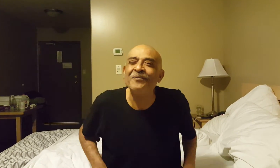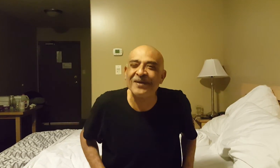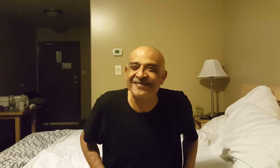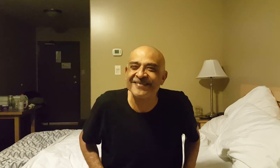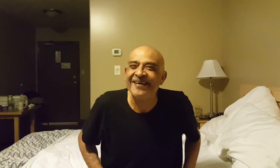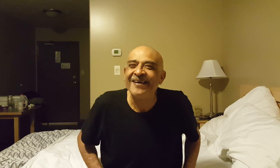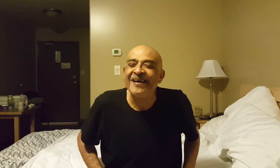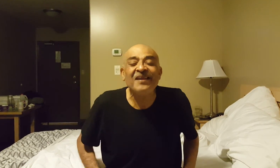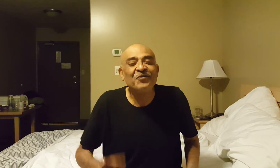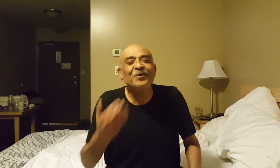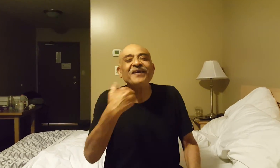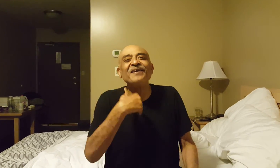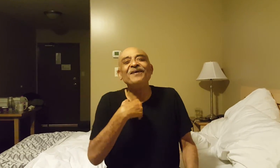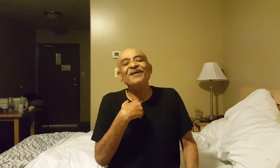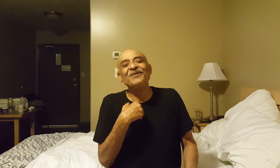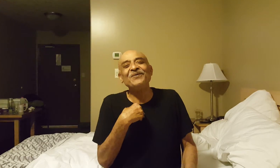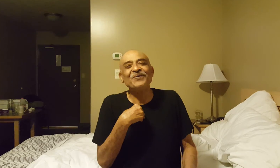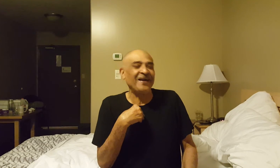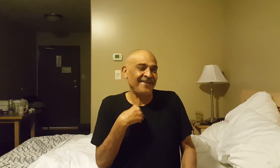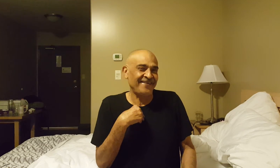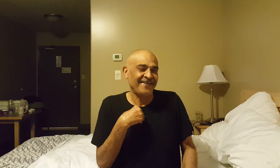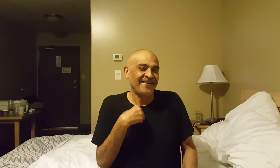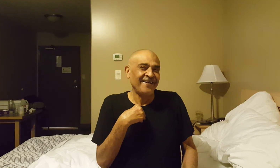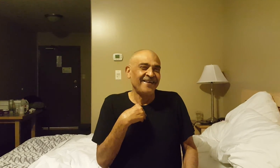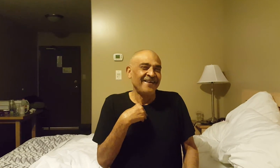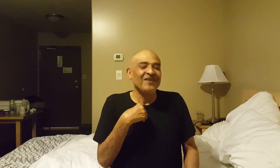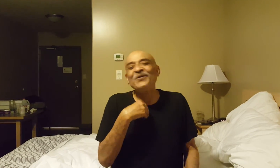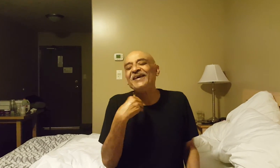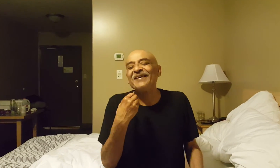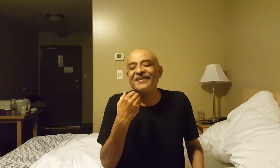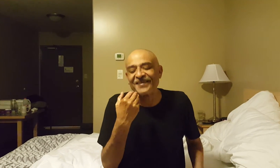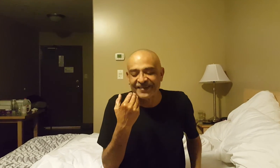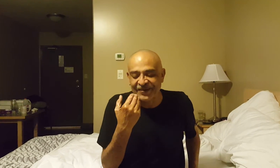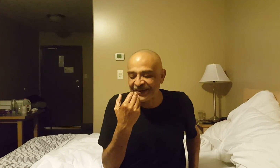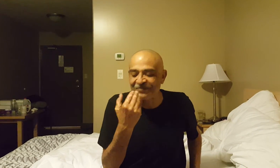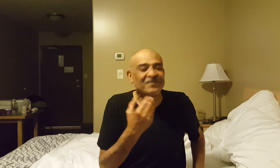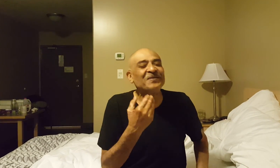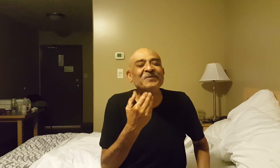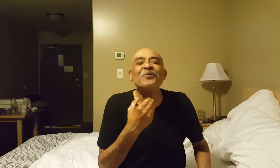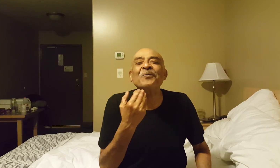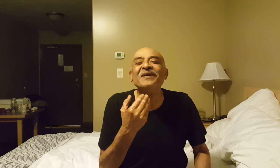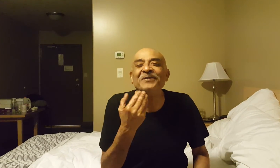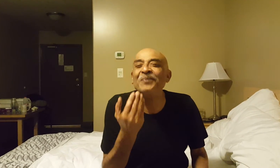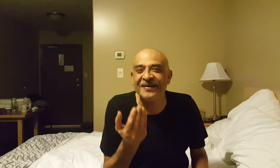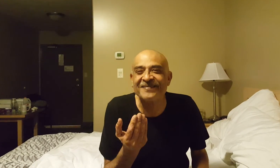in place. And if we can learn how to do that, if we can learn how to keep everything properly in place